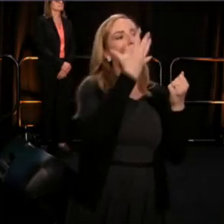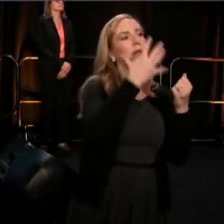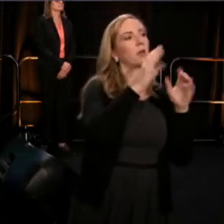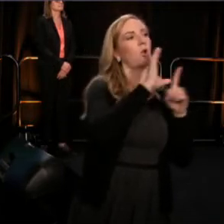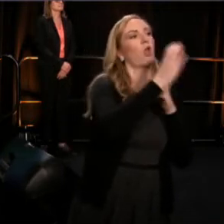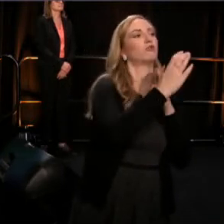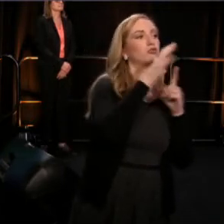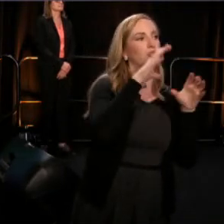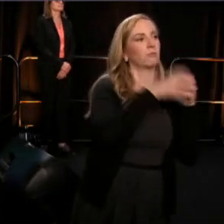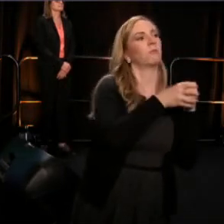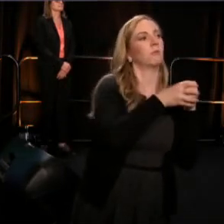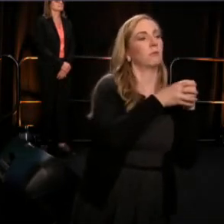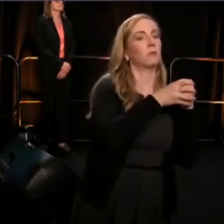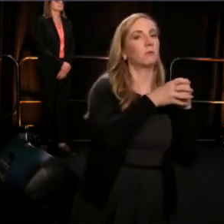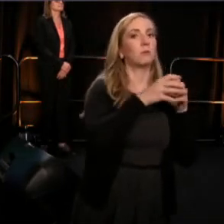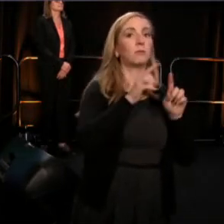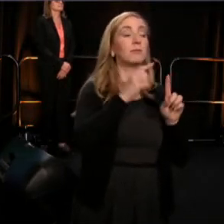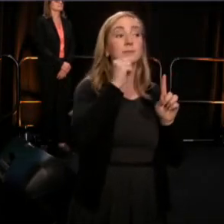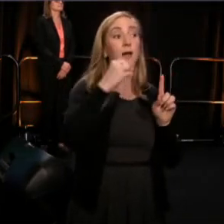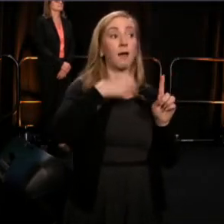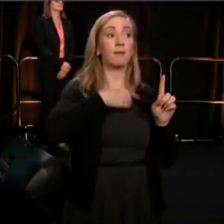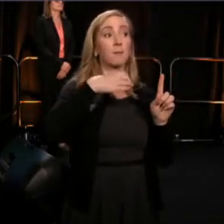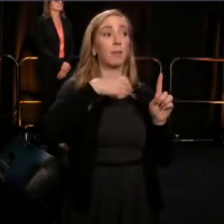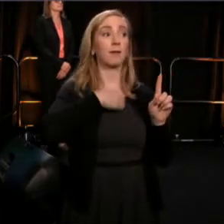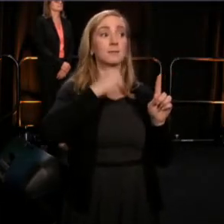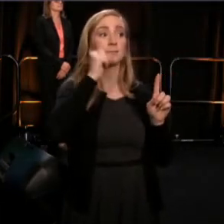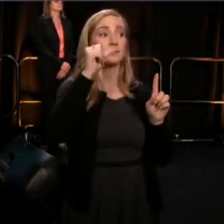This is not a complaint. This is an advertisement.